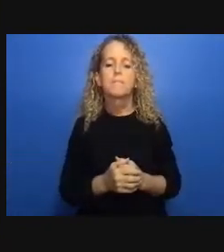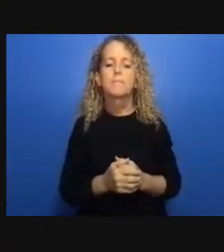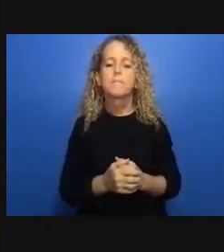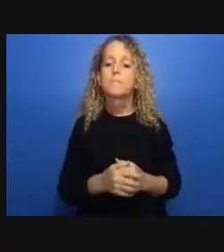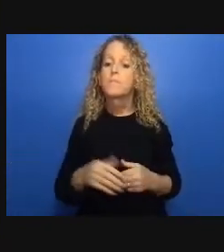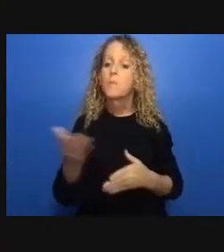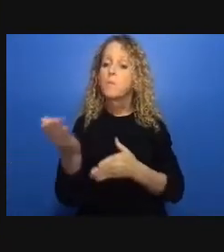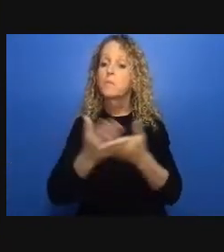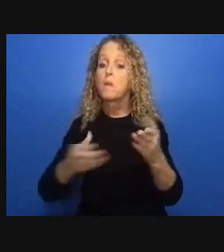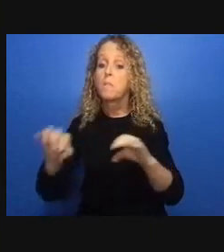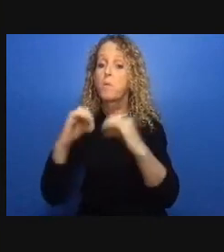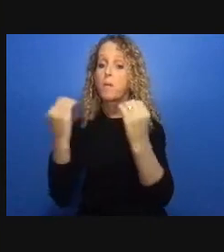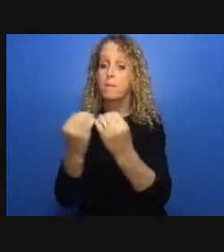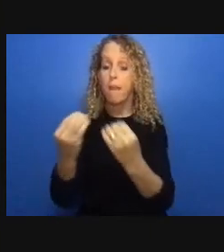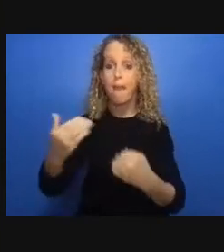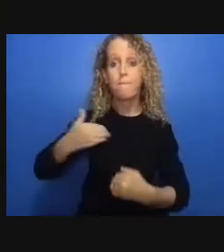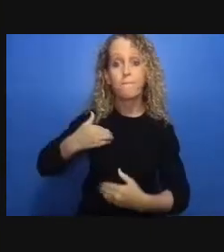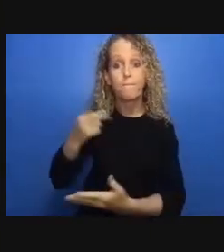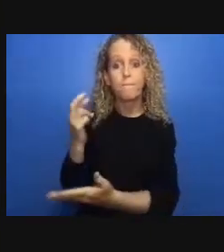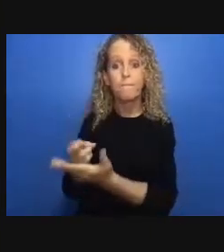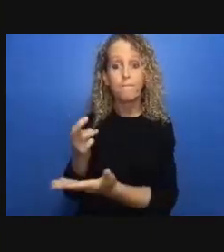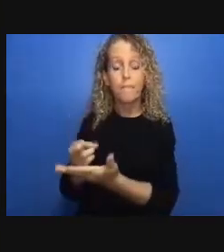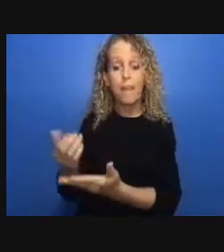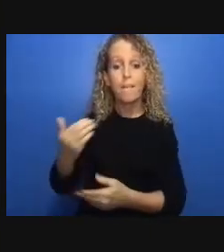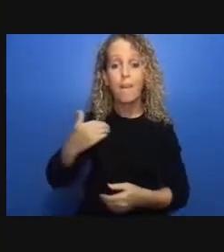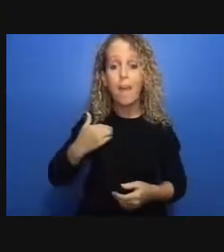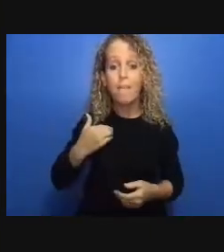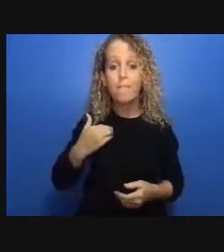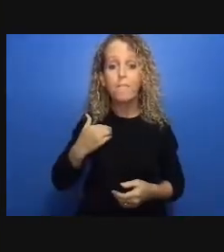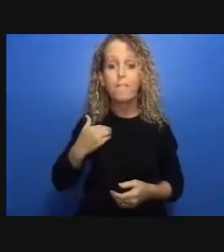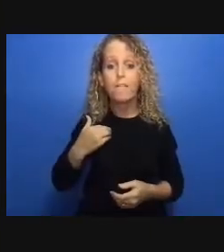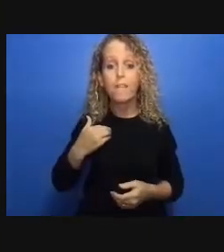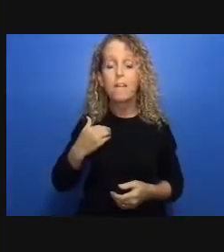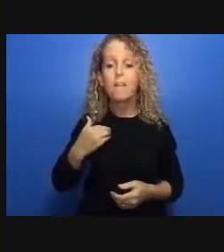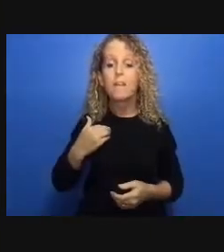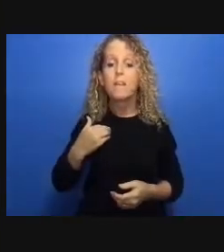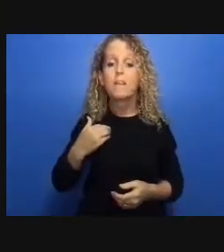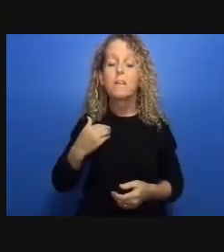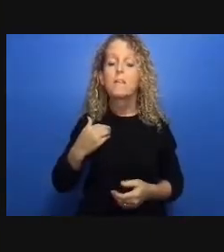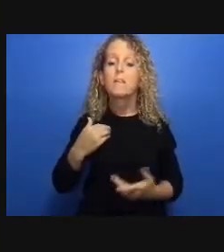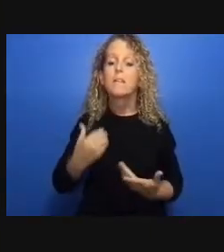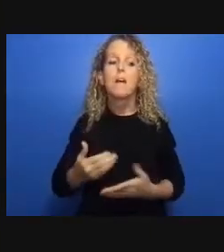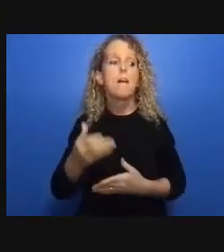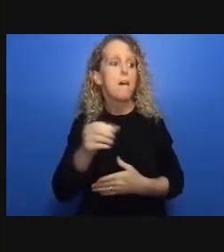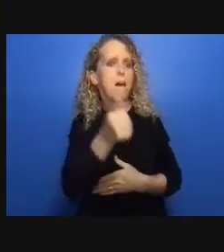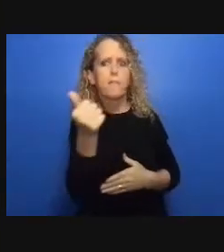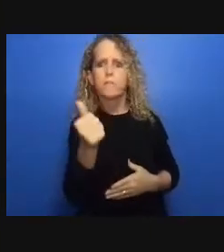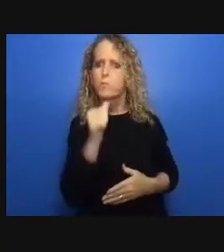from the pandemic mass shootings and police brutality that can change how we access resources